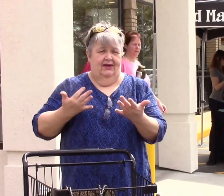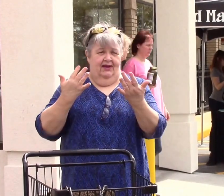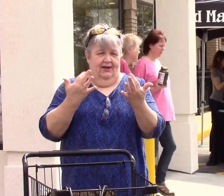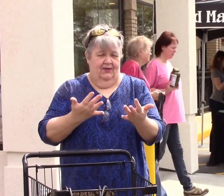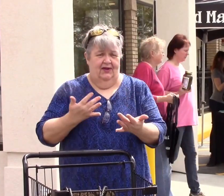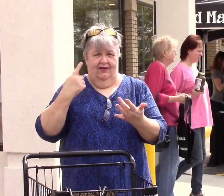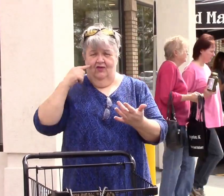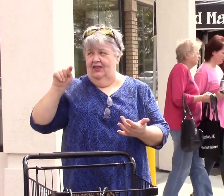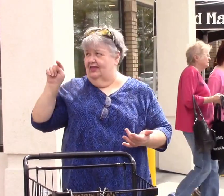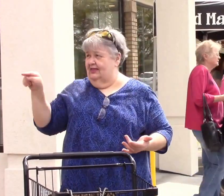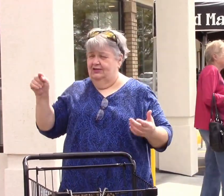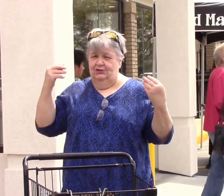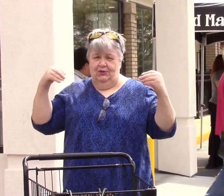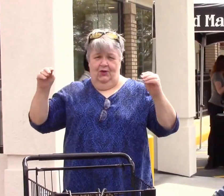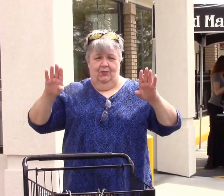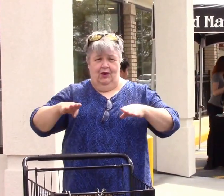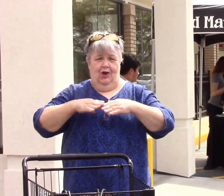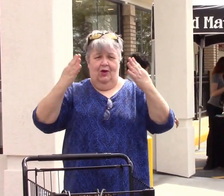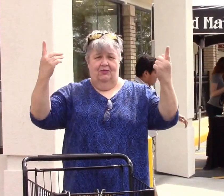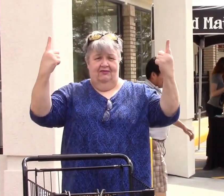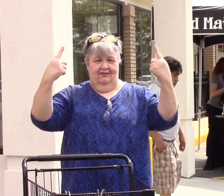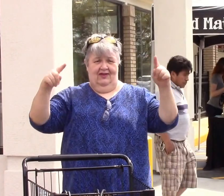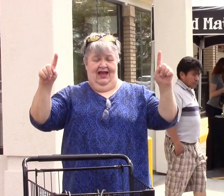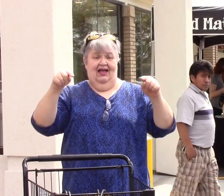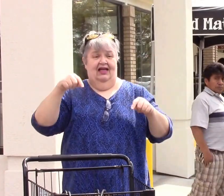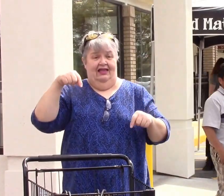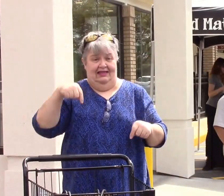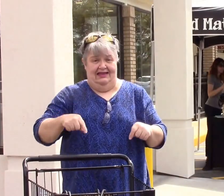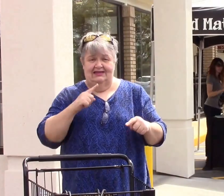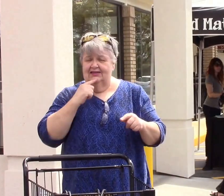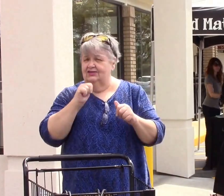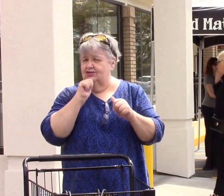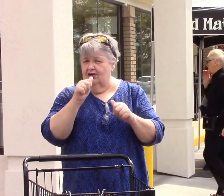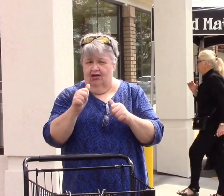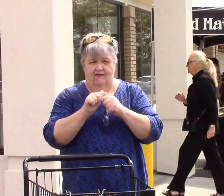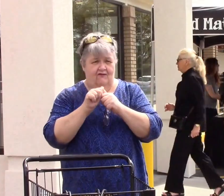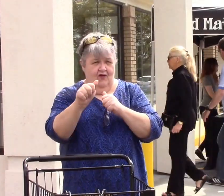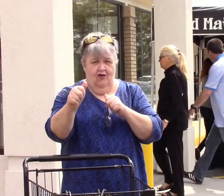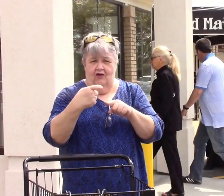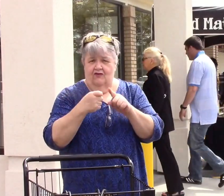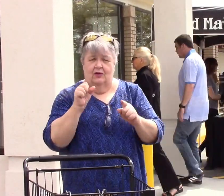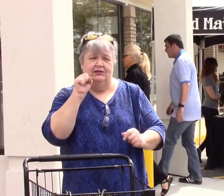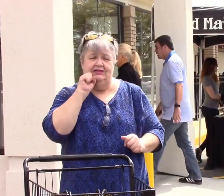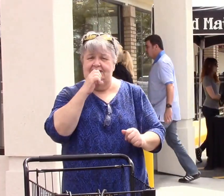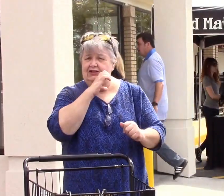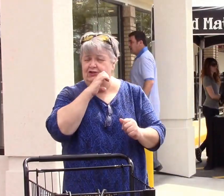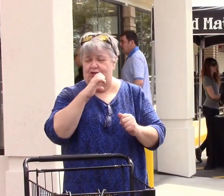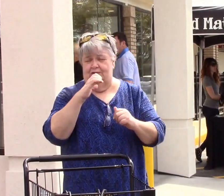We have been waiting for a long time for it to be open finally. This store is not far from the SDBC.